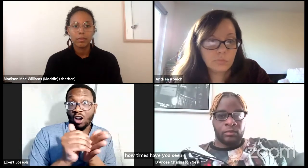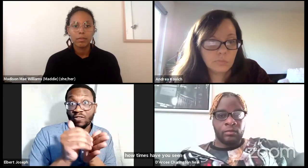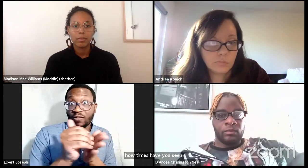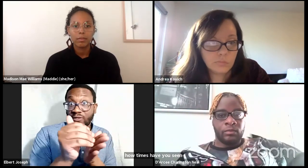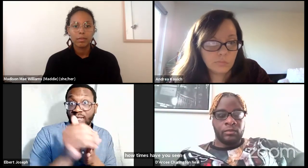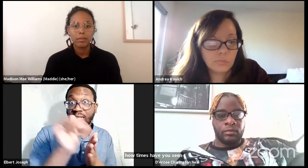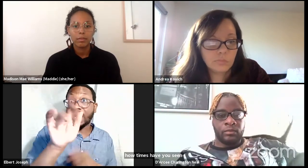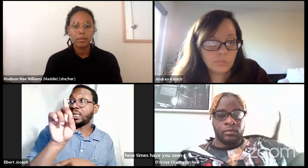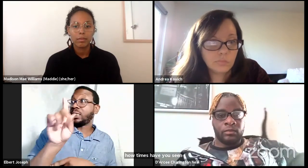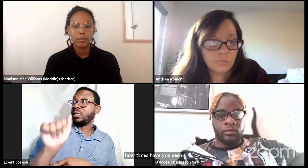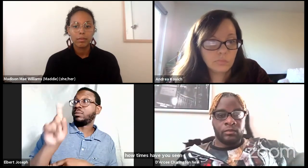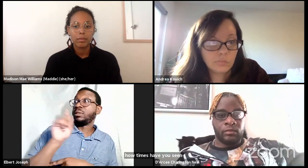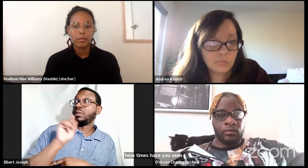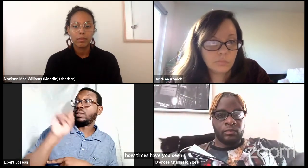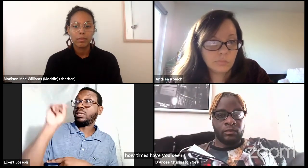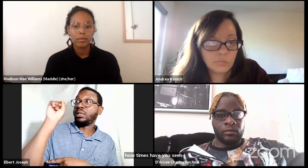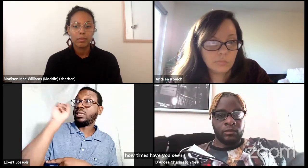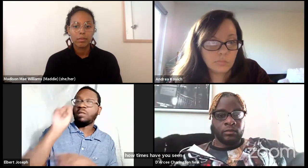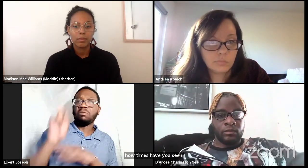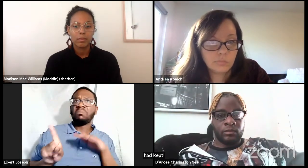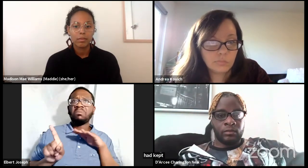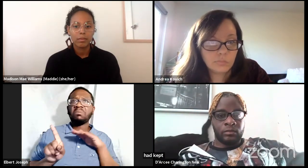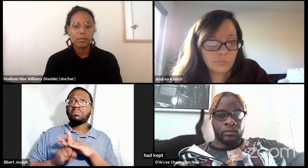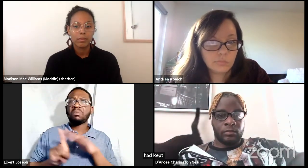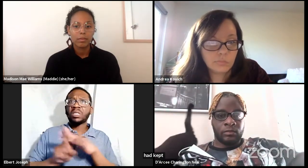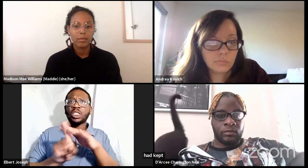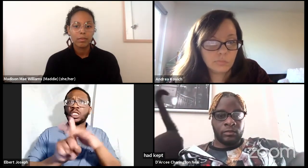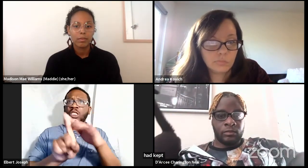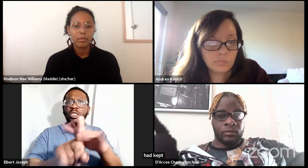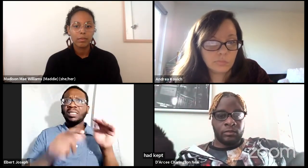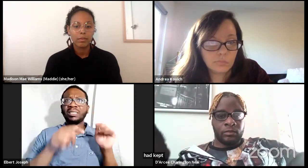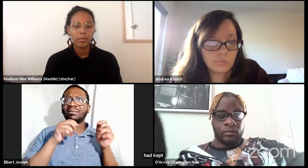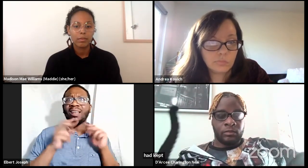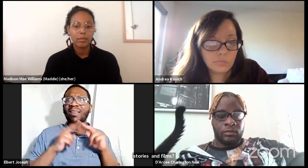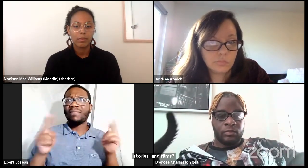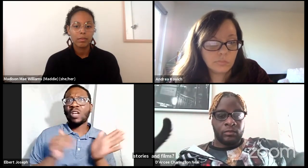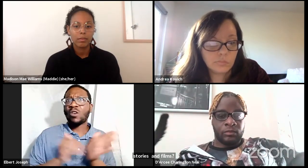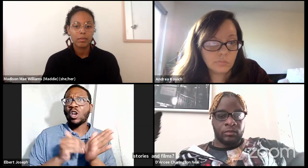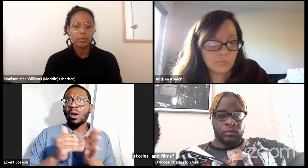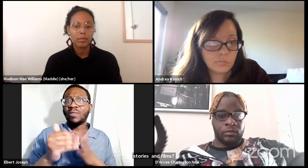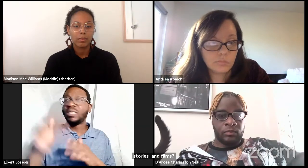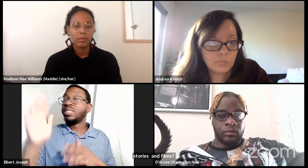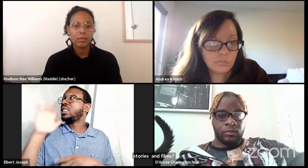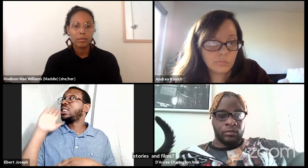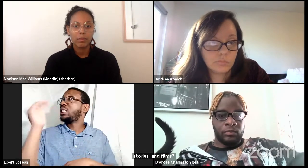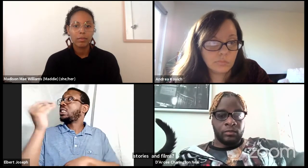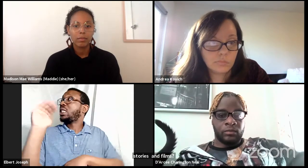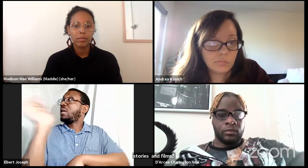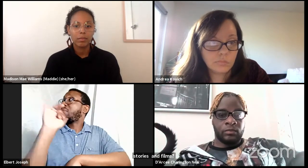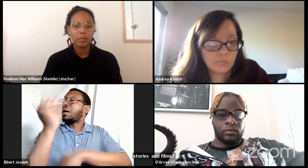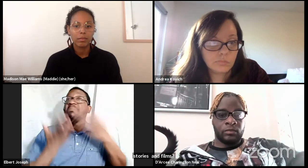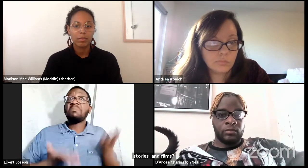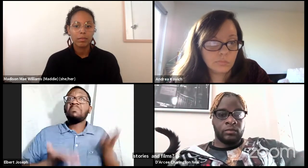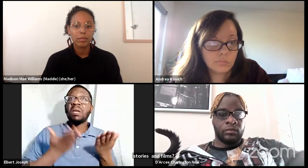I mean, it's not very often that you actually see an individual who is either deaf or has disability